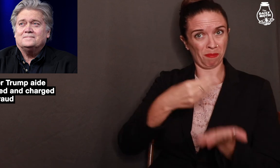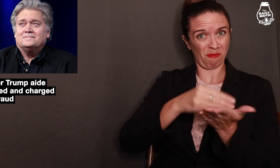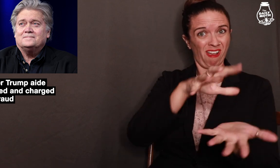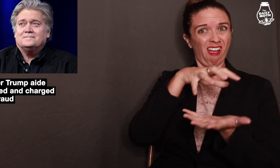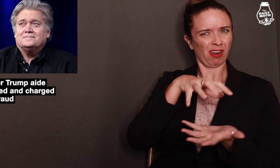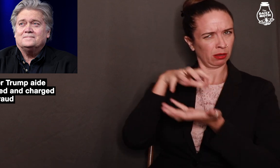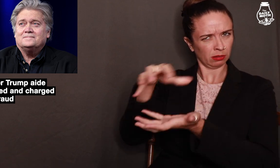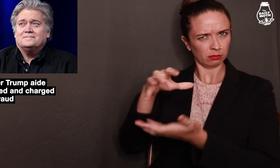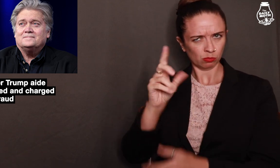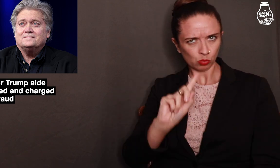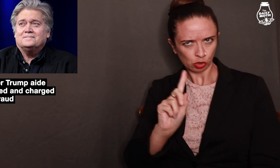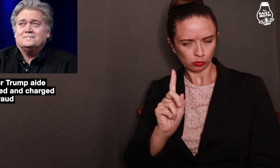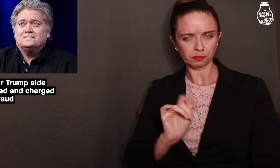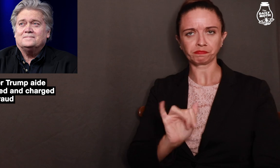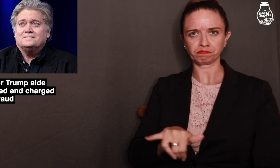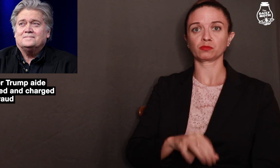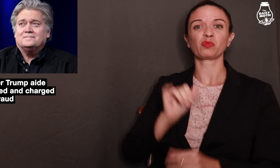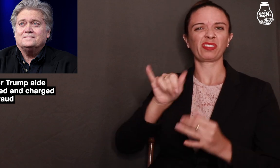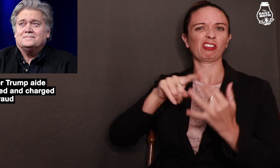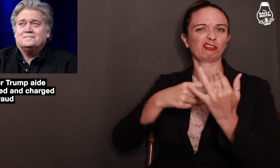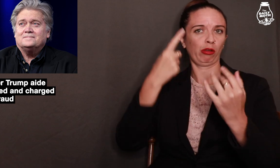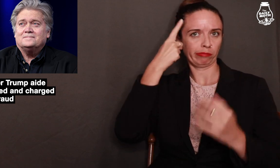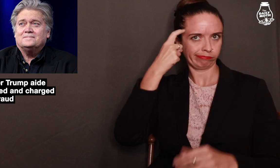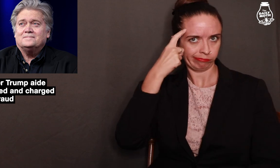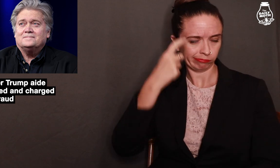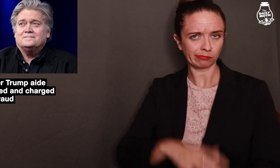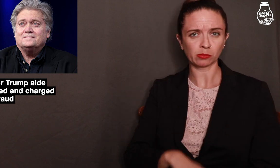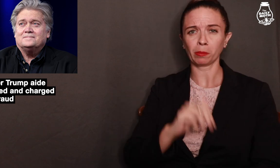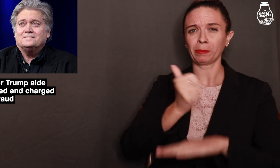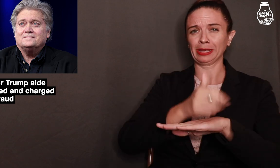organization for where the money would go to.